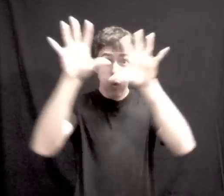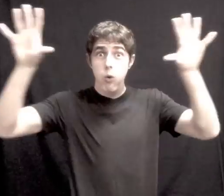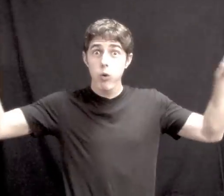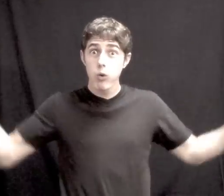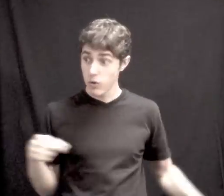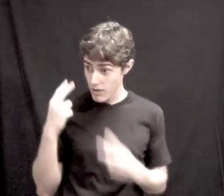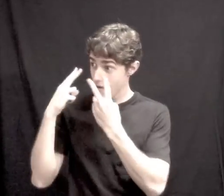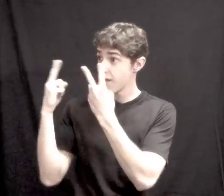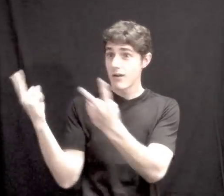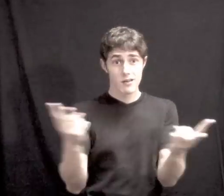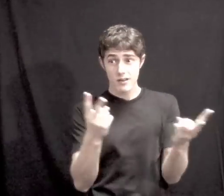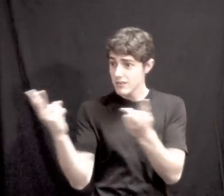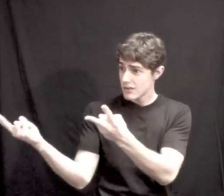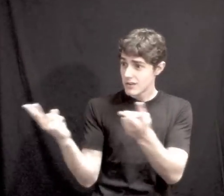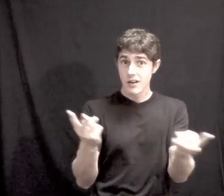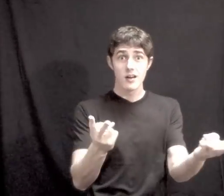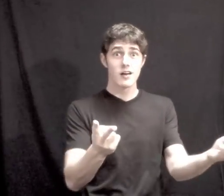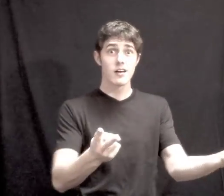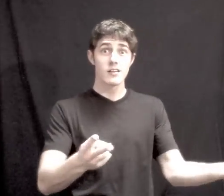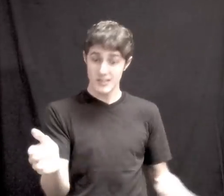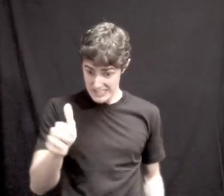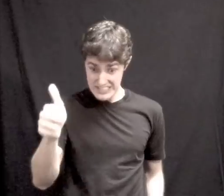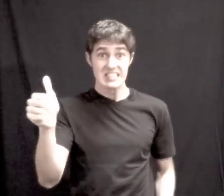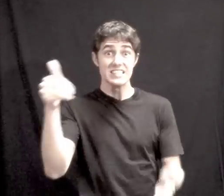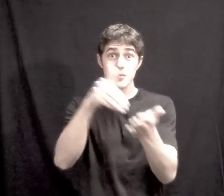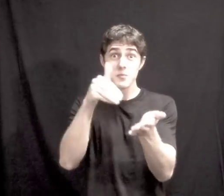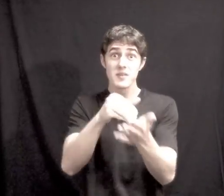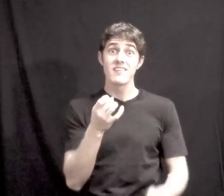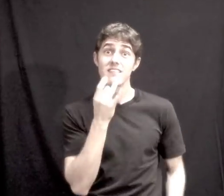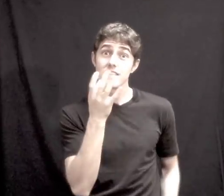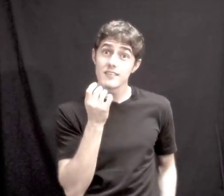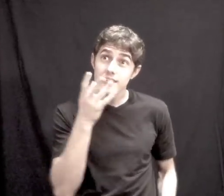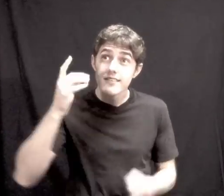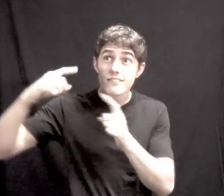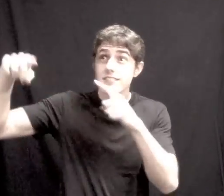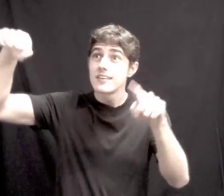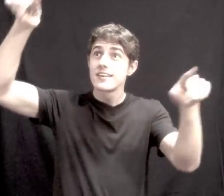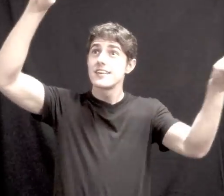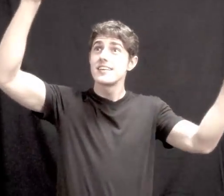You would not believe your eyes AMAZING! SEE If ten million fireflies TEN MILLION LIGHT FLIES